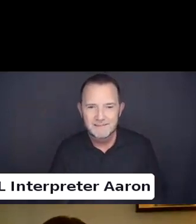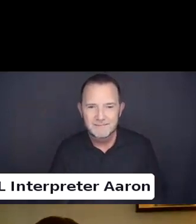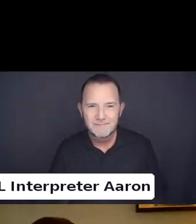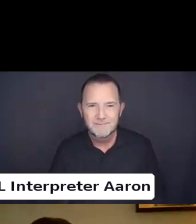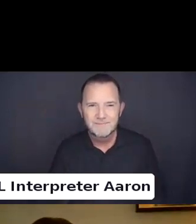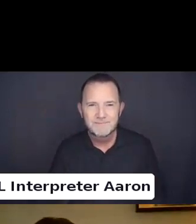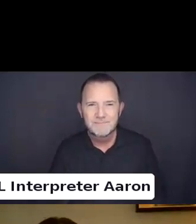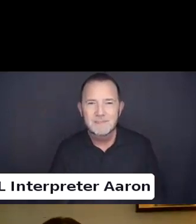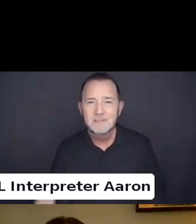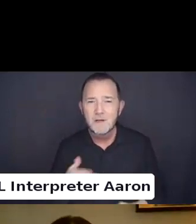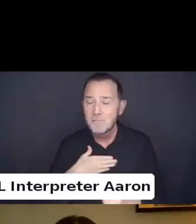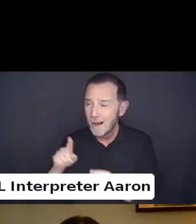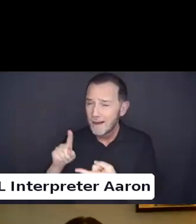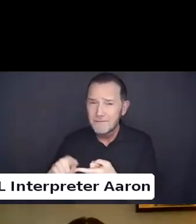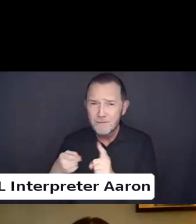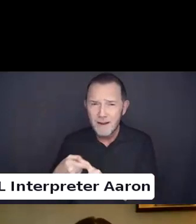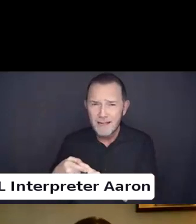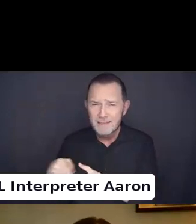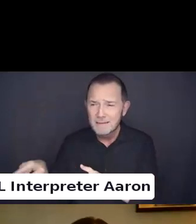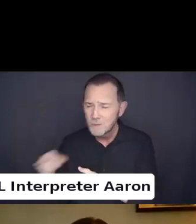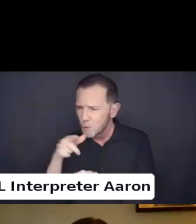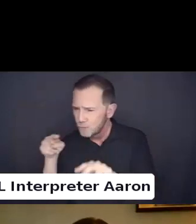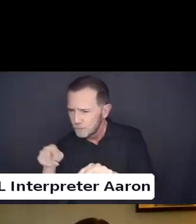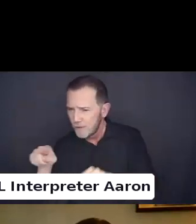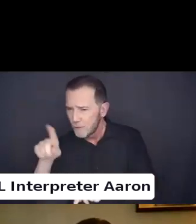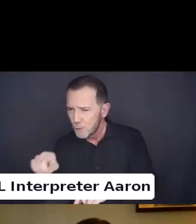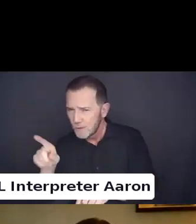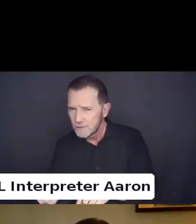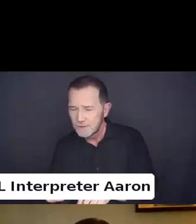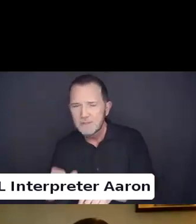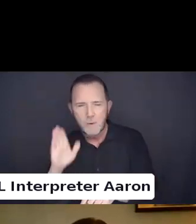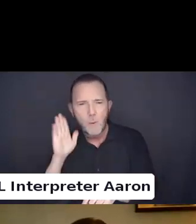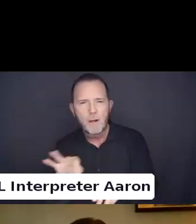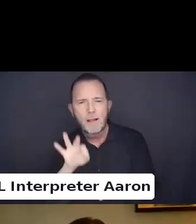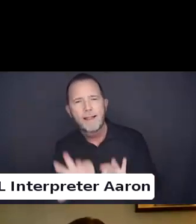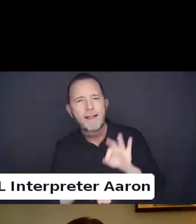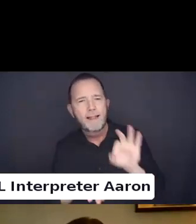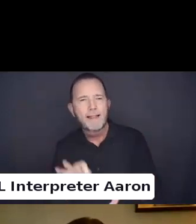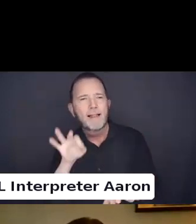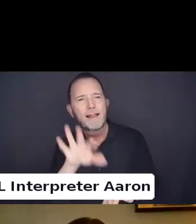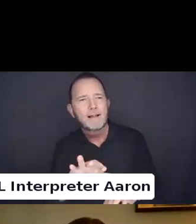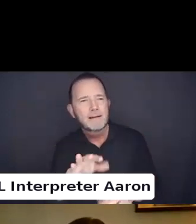the questions are going to pose a few to you now.